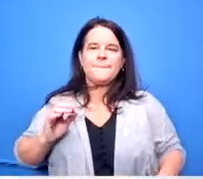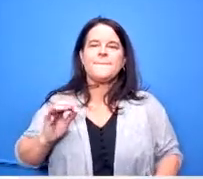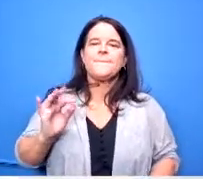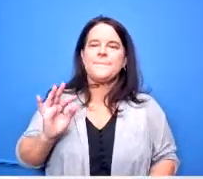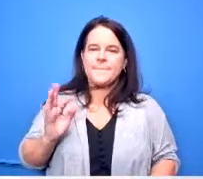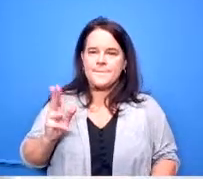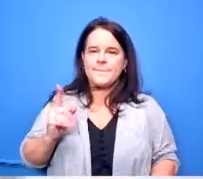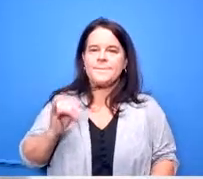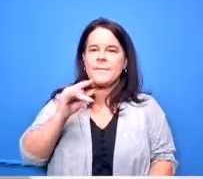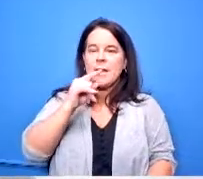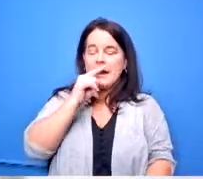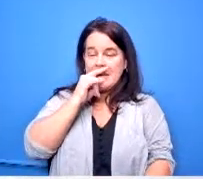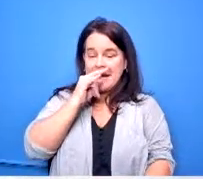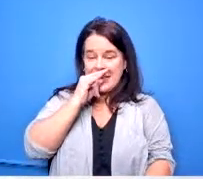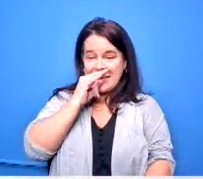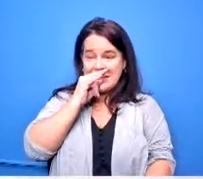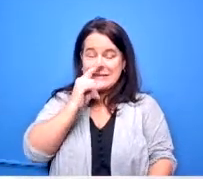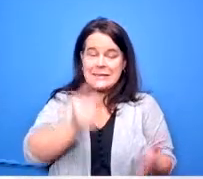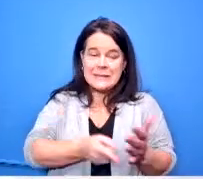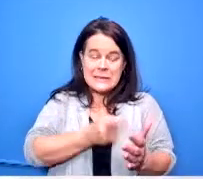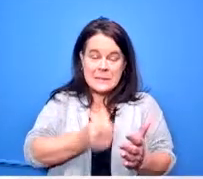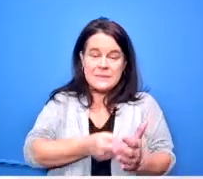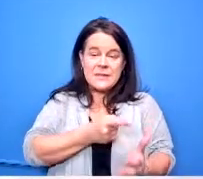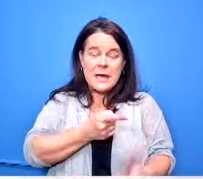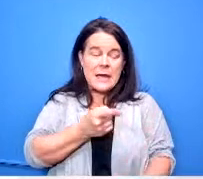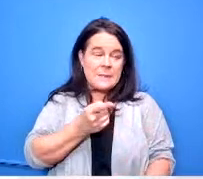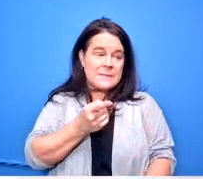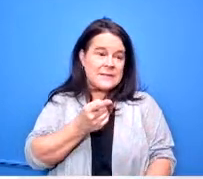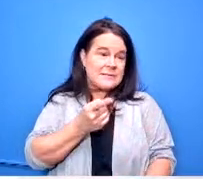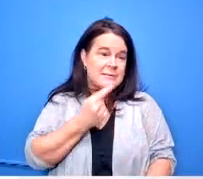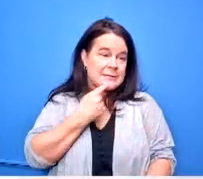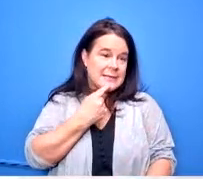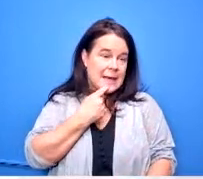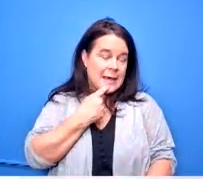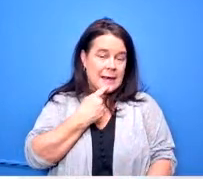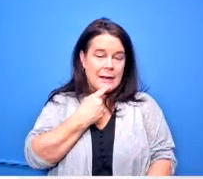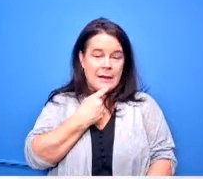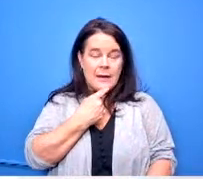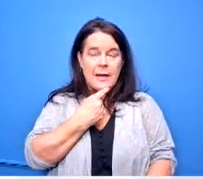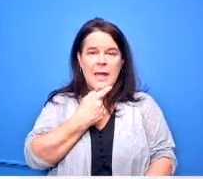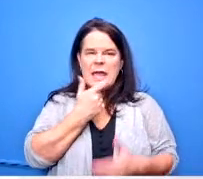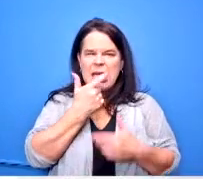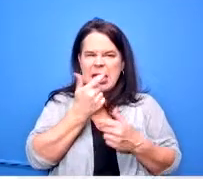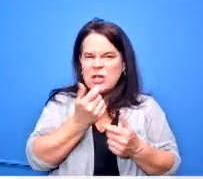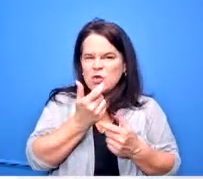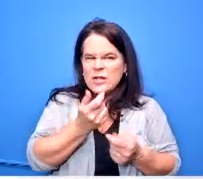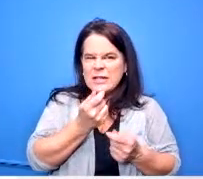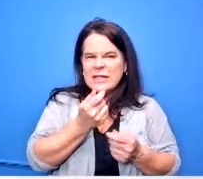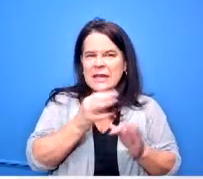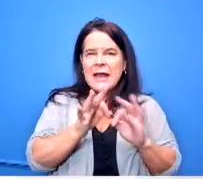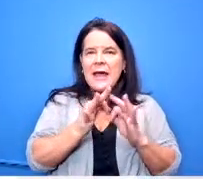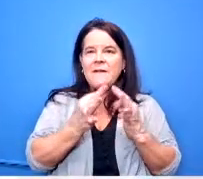sometimes bring up that they are interested in what we would call family consumer science